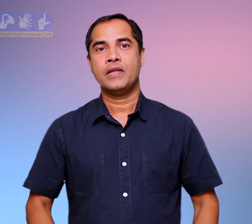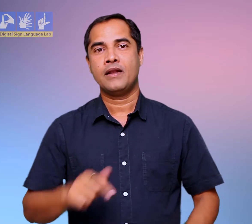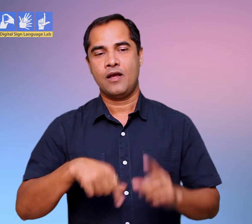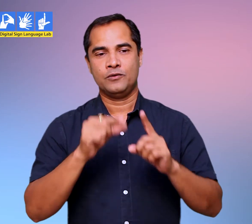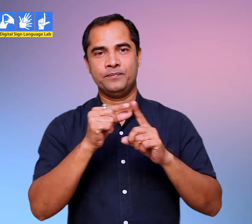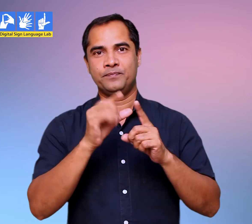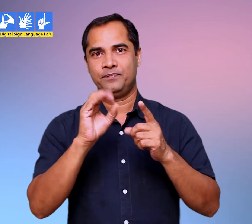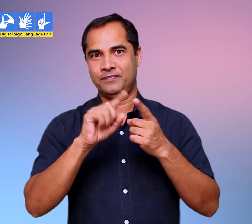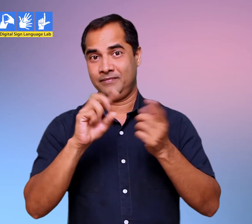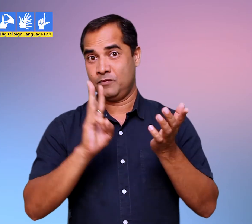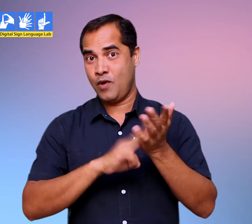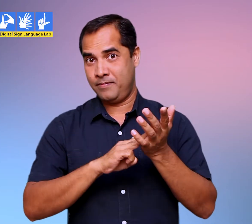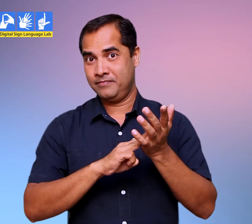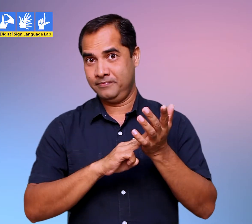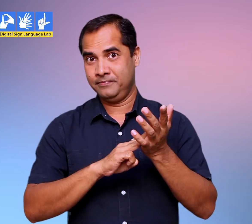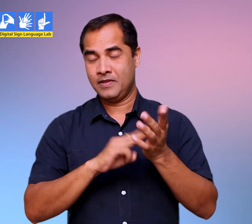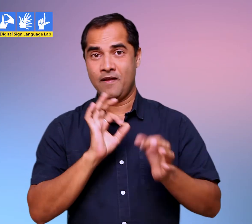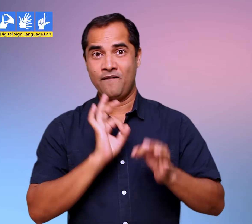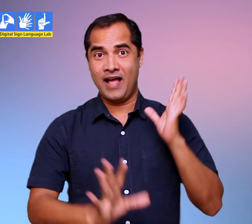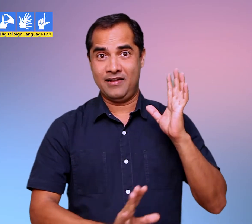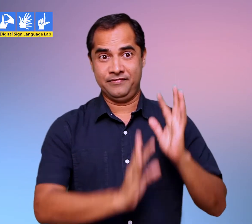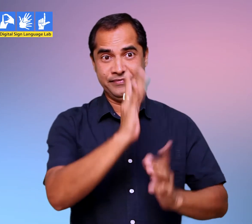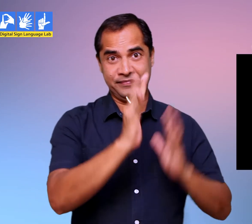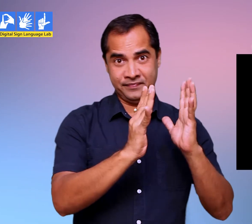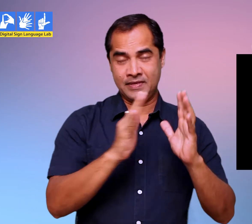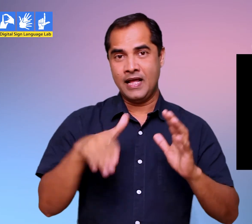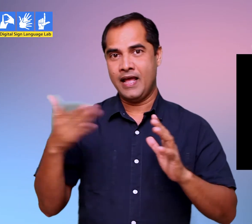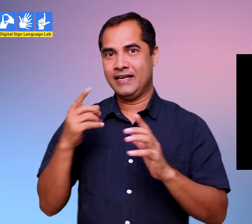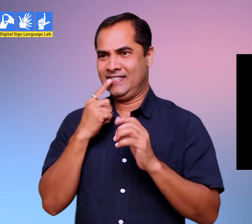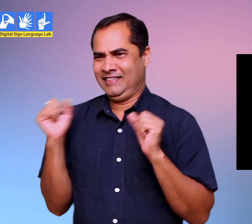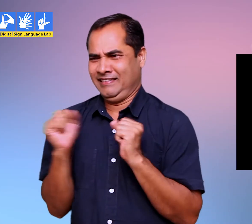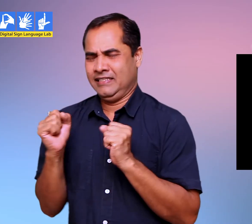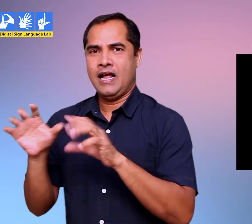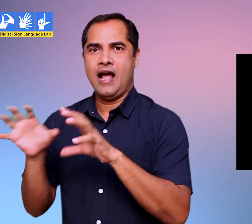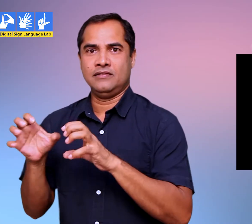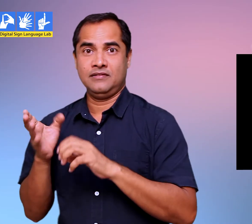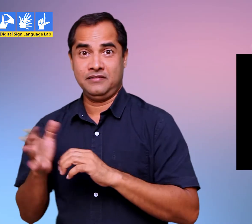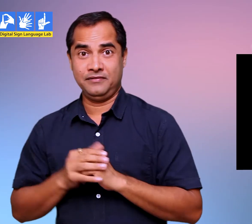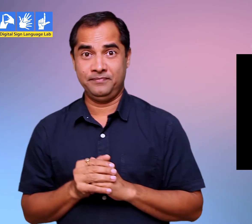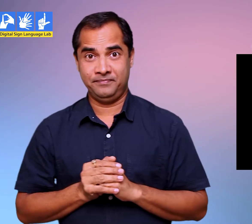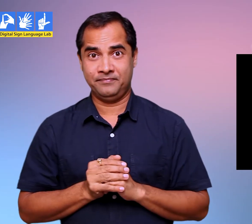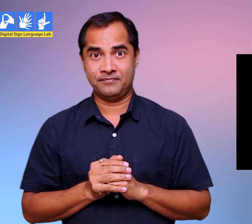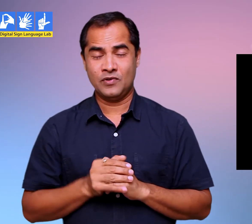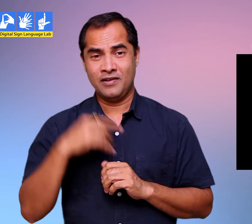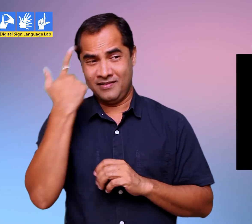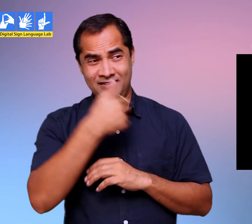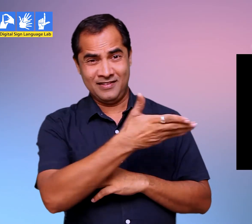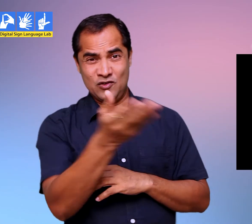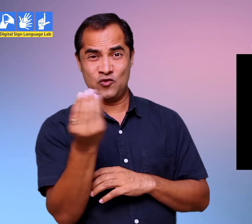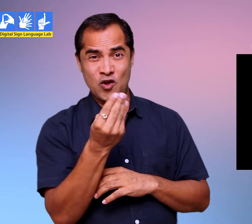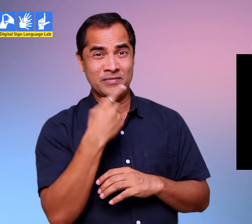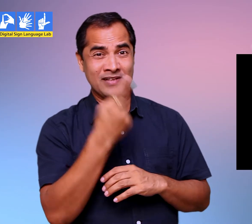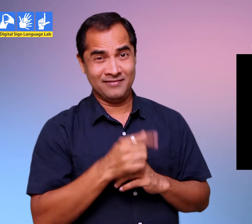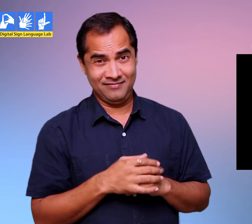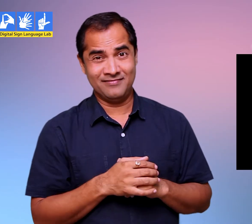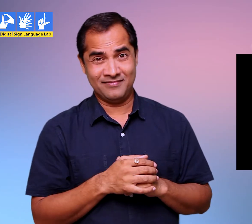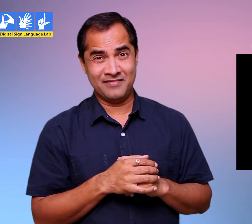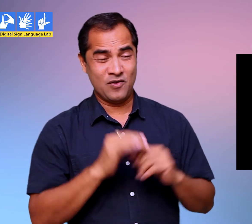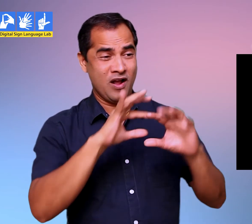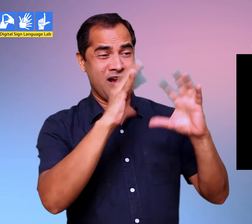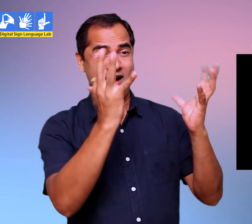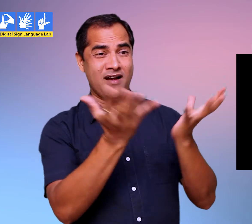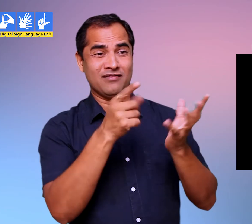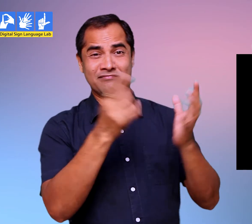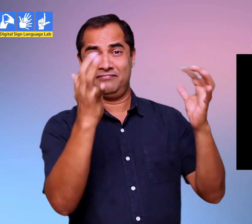Now, I'll be presenting a poem called - "Fire and Ice". Some say the world will end